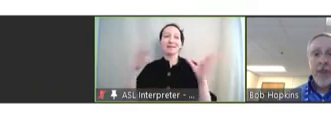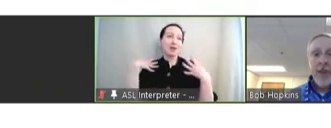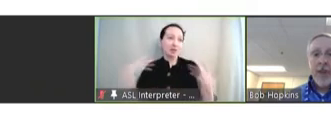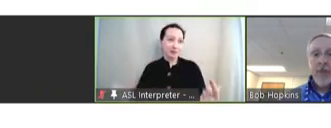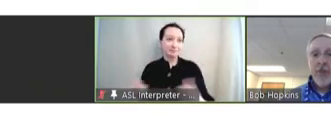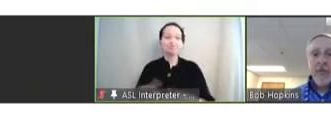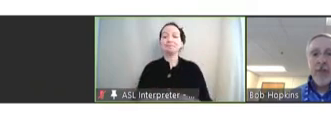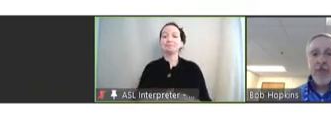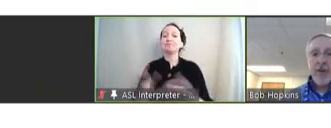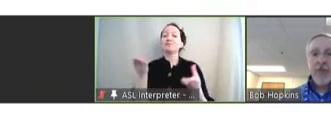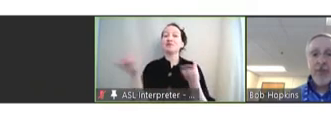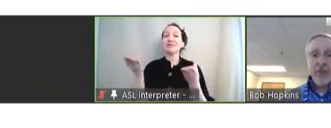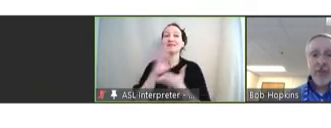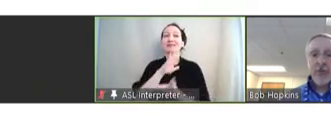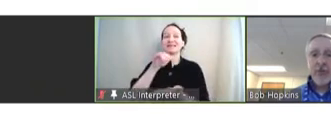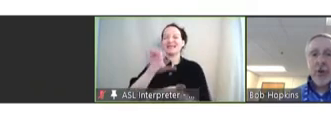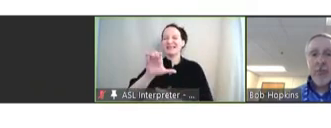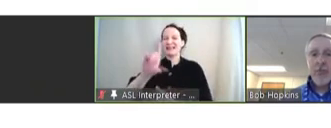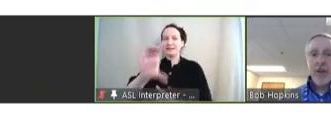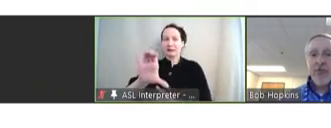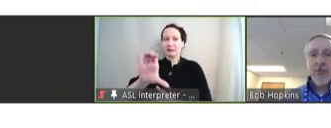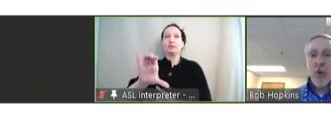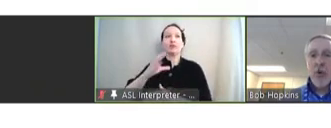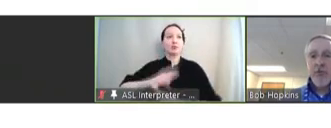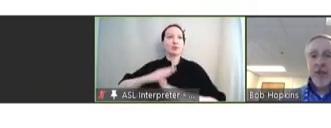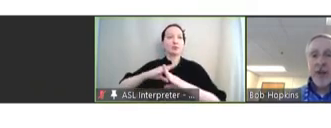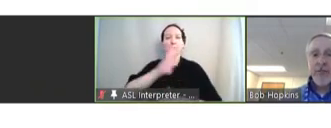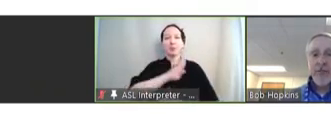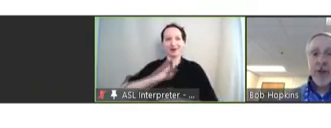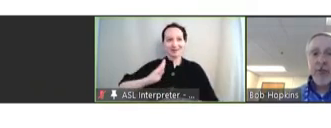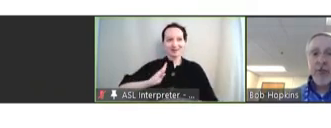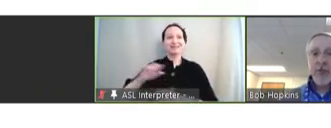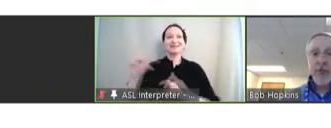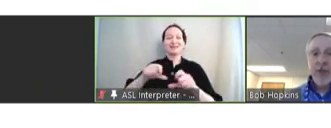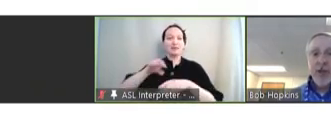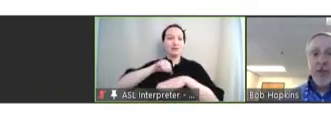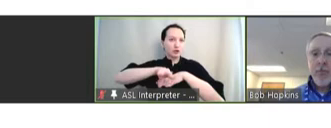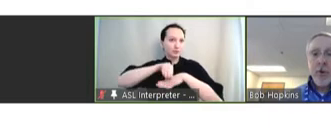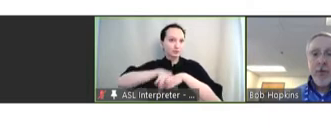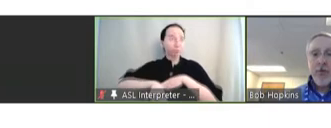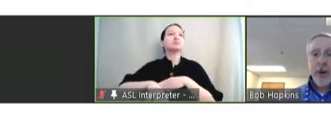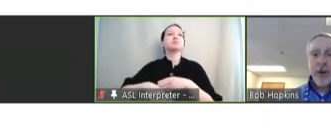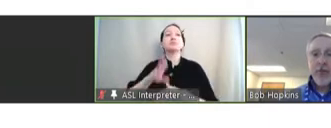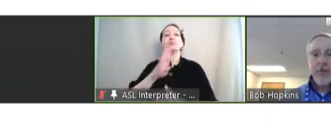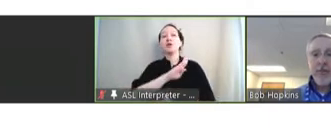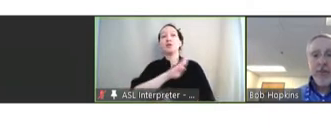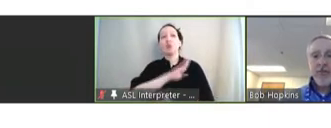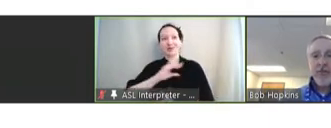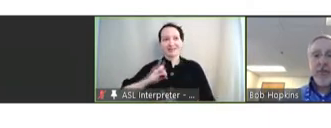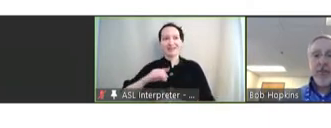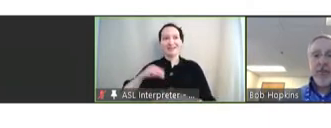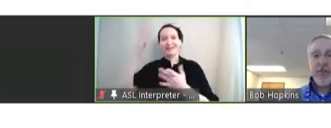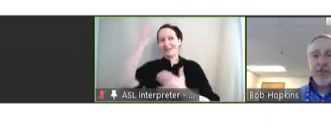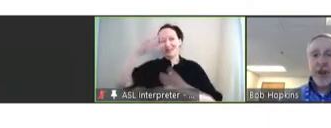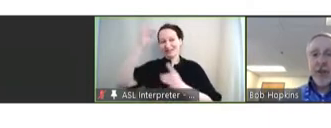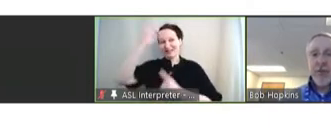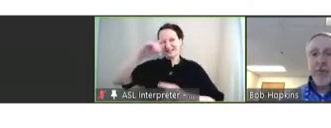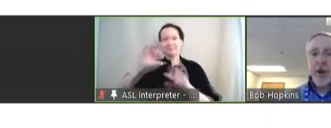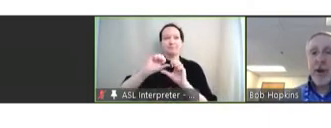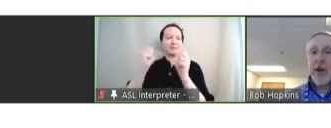He's served on the Centers for Disease Control and Prevention's Board of Scientific Counsel, the Board of Directors for the Infectious Diseases Society of America,